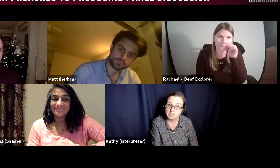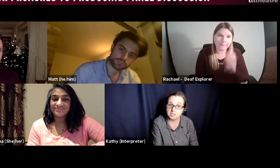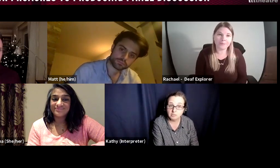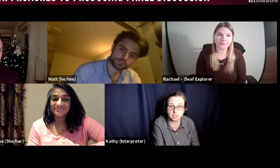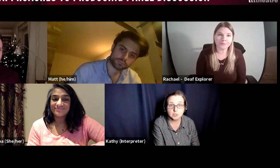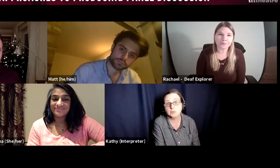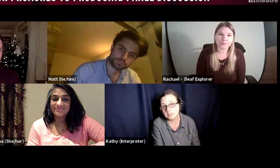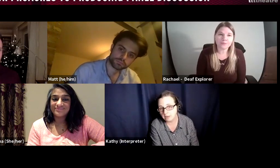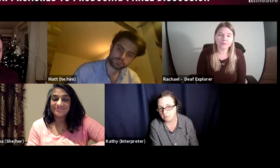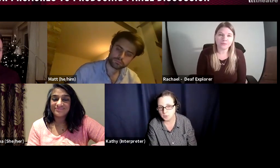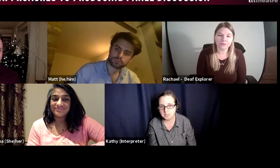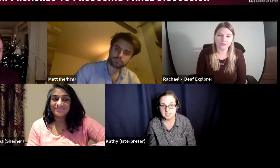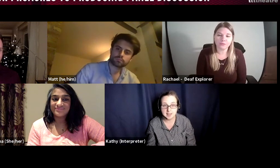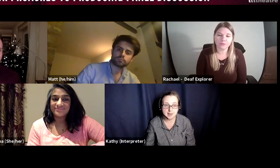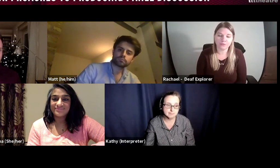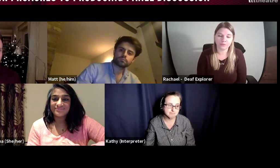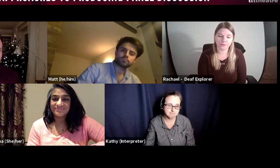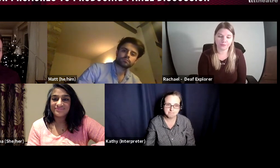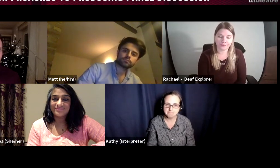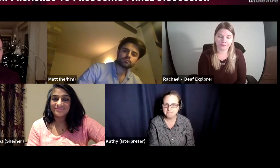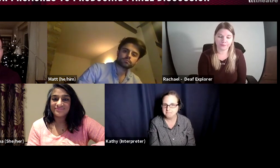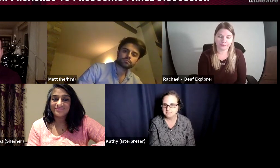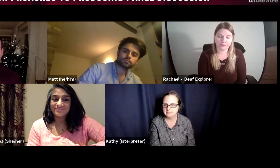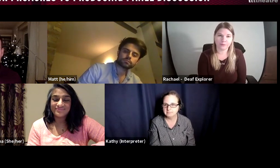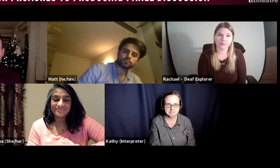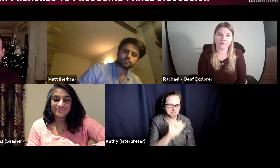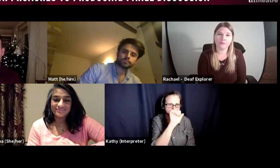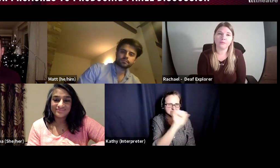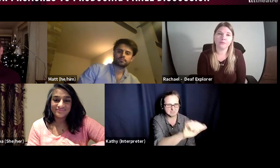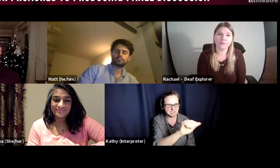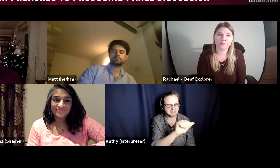so really do use that resource that is there. ALEX: Absolutely, and I'm sure we'll touch on